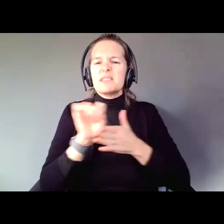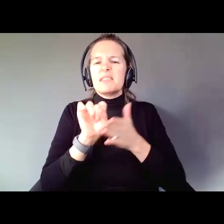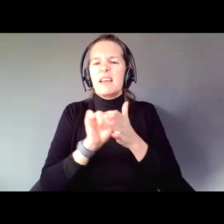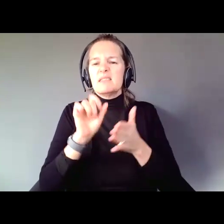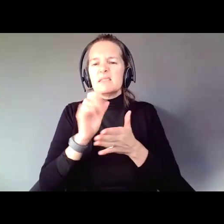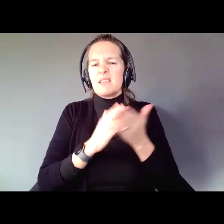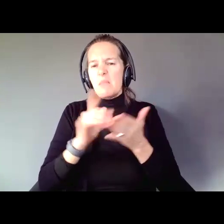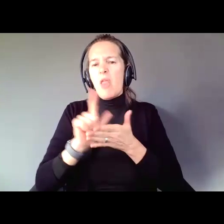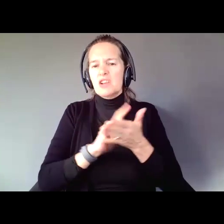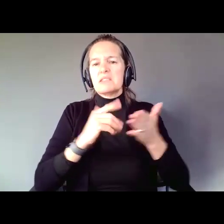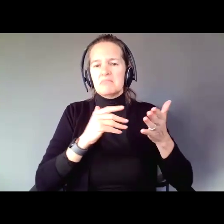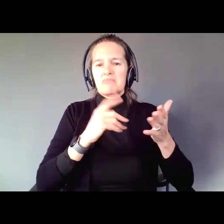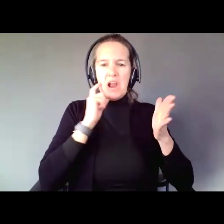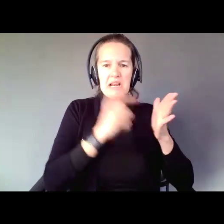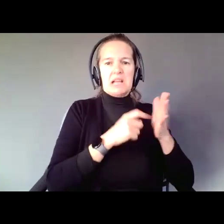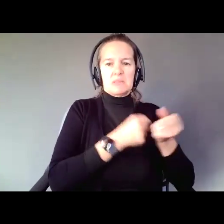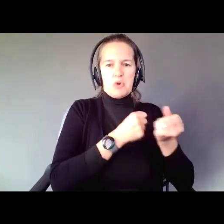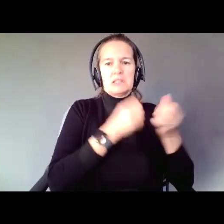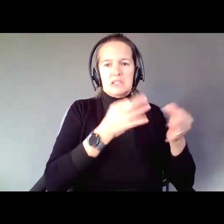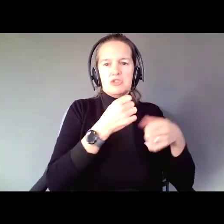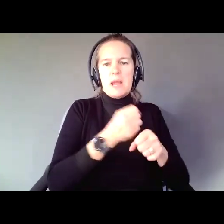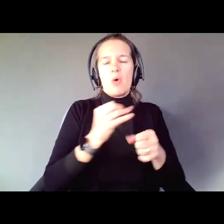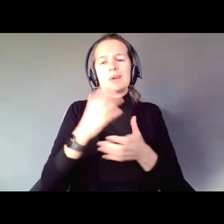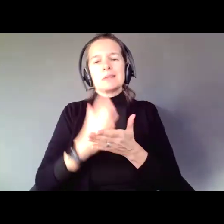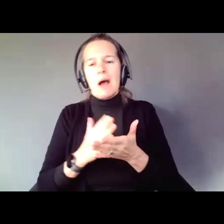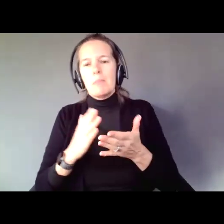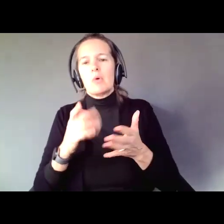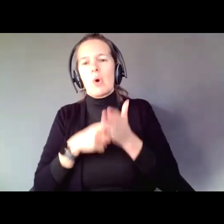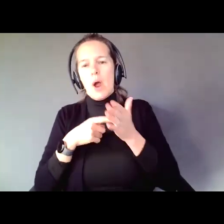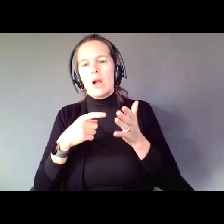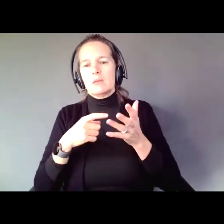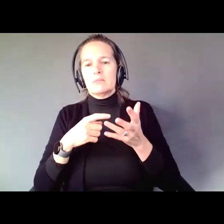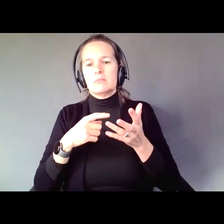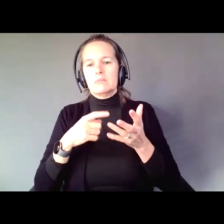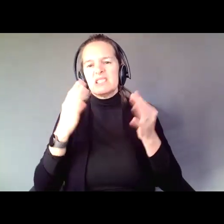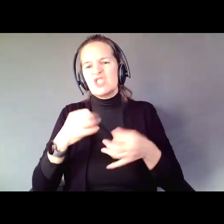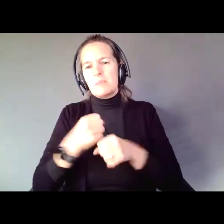Decision Making and some require that there be Supported decision making agreements in writing. If you are in one of those states, absolutely